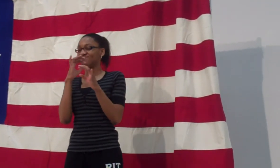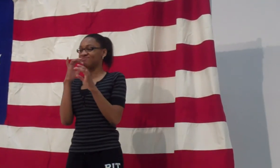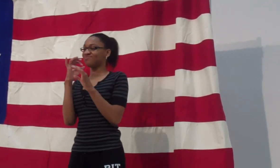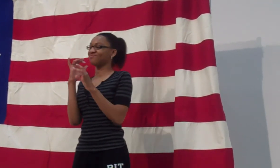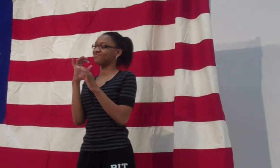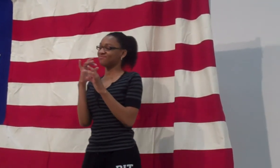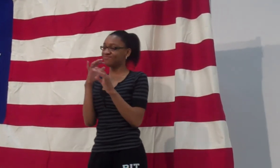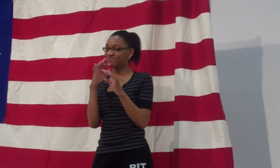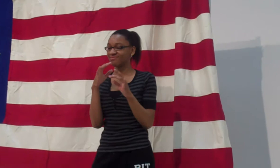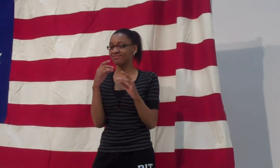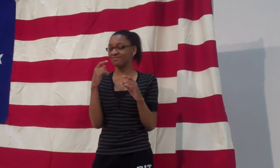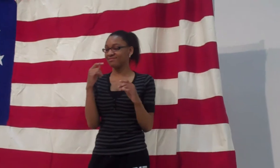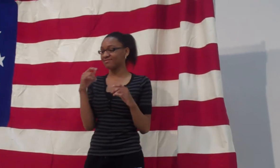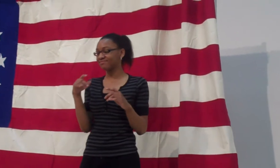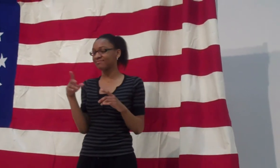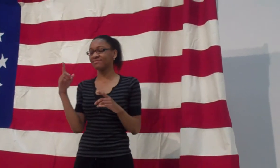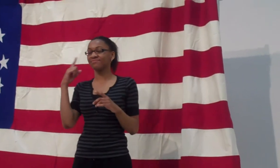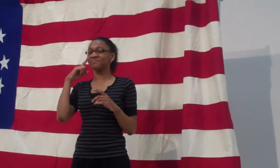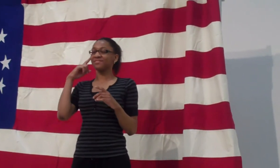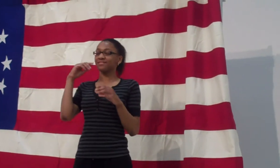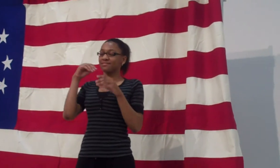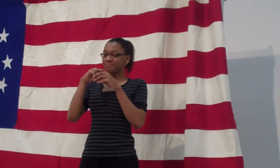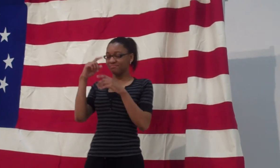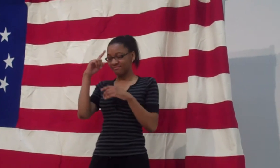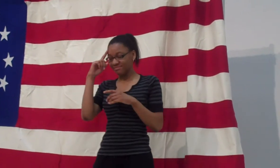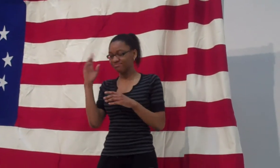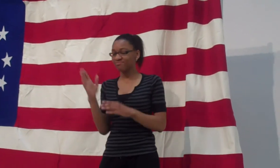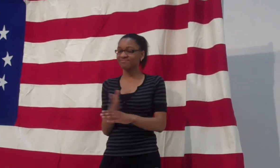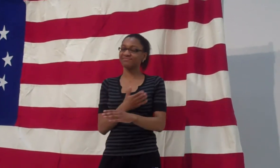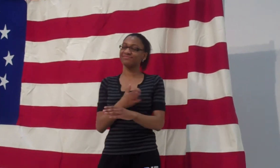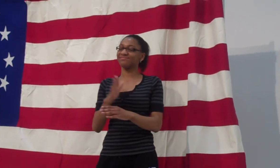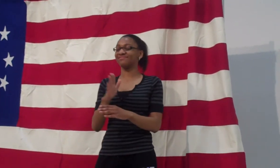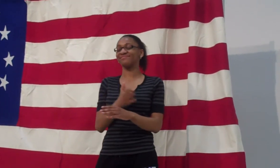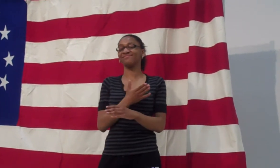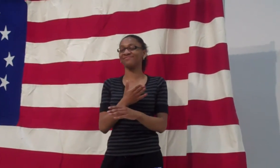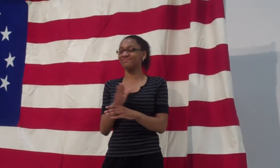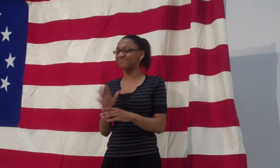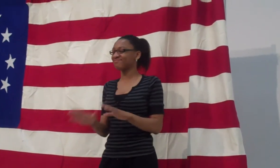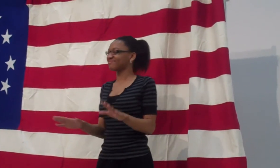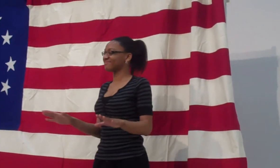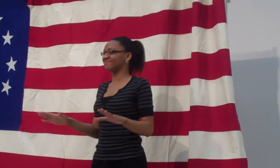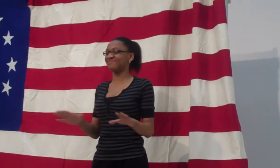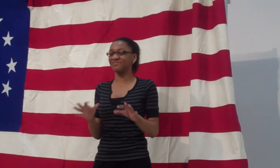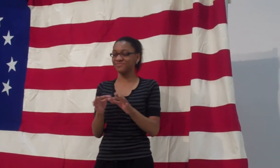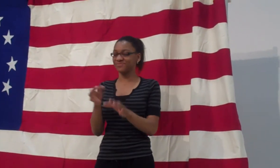The Spring blew trumpets of color. Her Green sang in my brain.